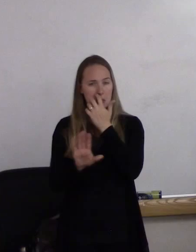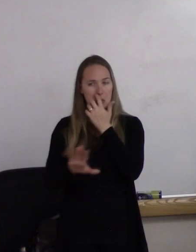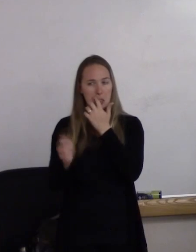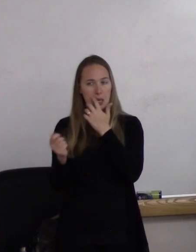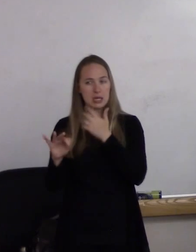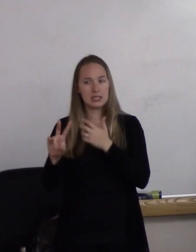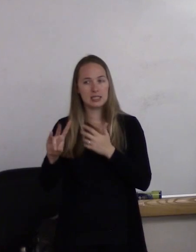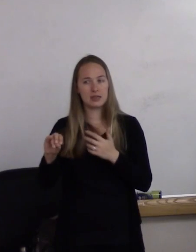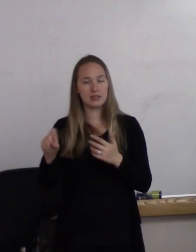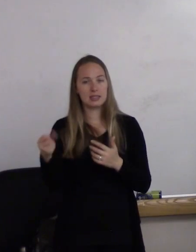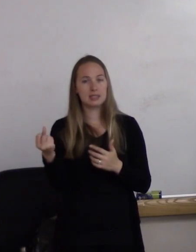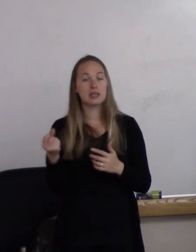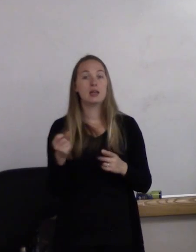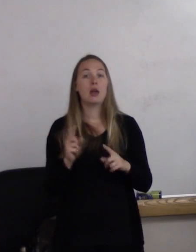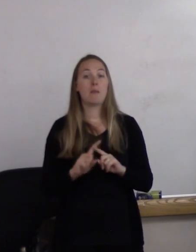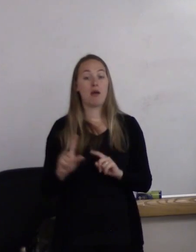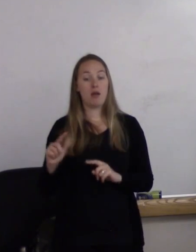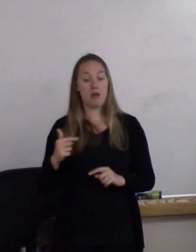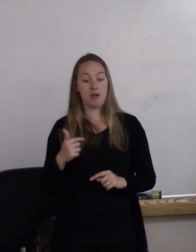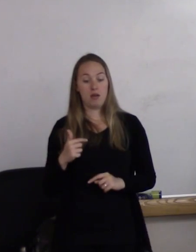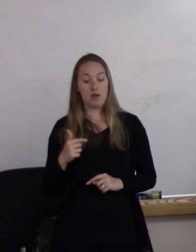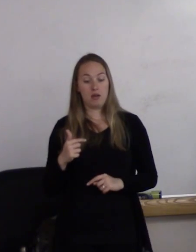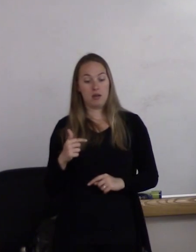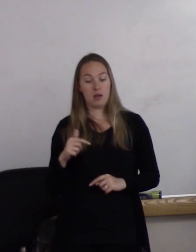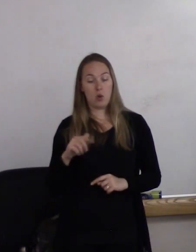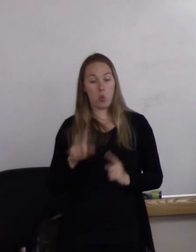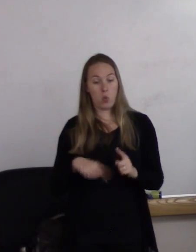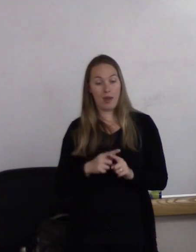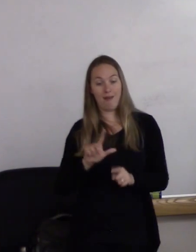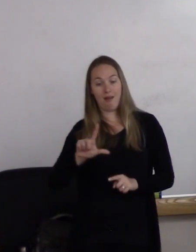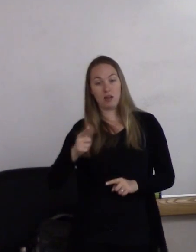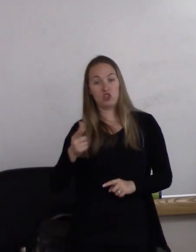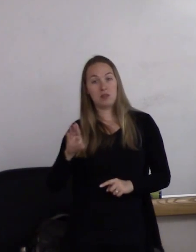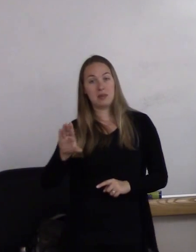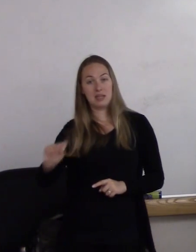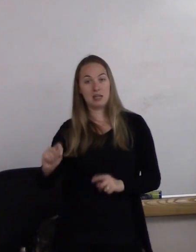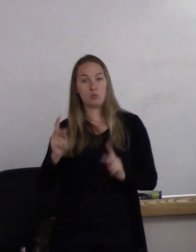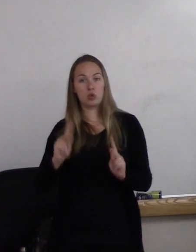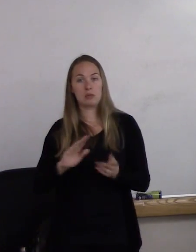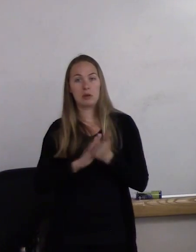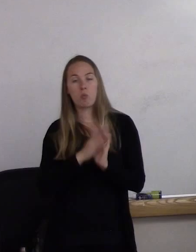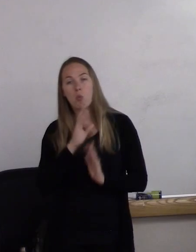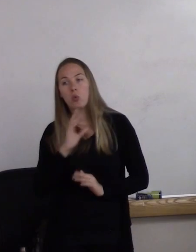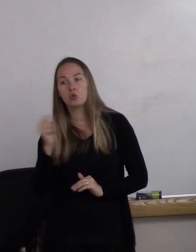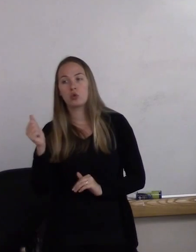But as an LGBT person ages, they may have heard things like in the 1930s,